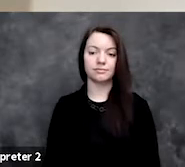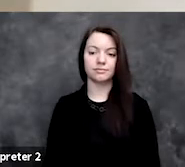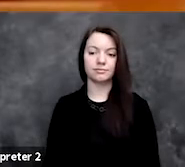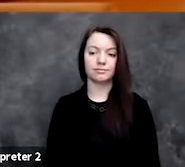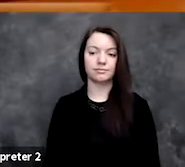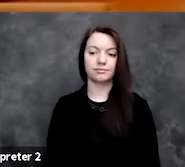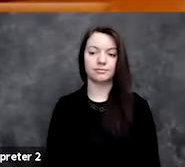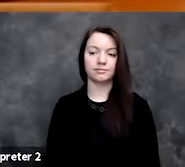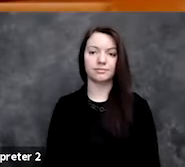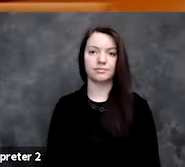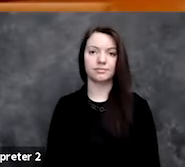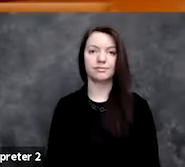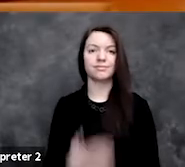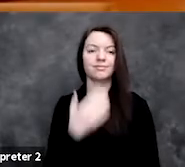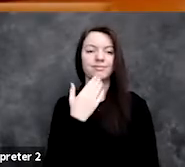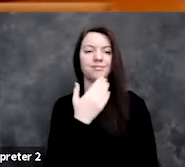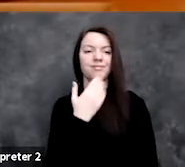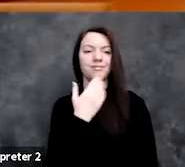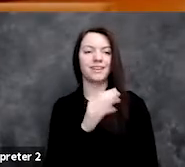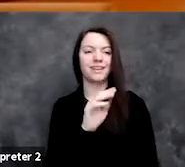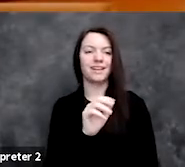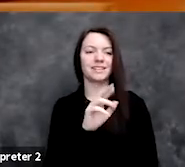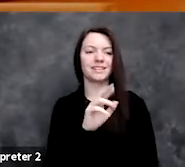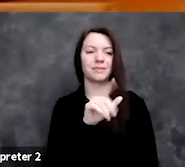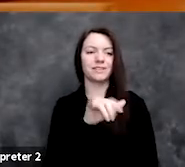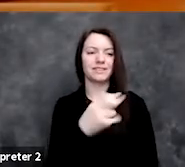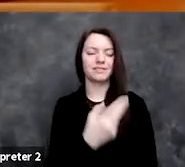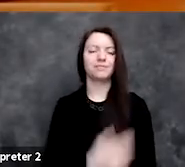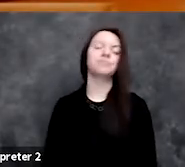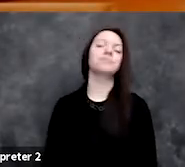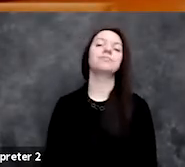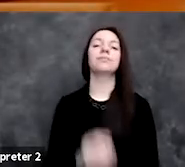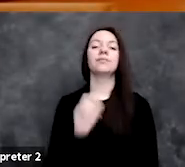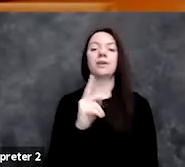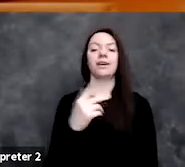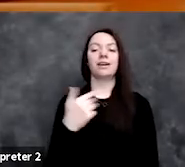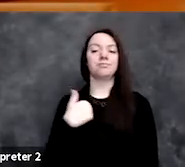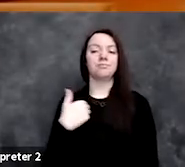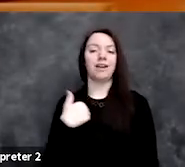Thanks, Marzyeh. So I have a question that's actually come